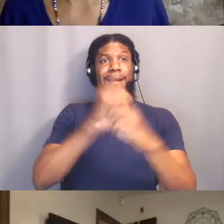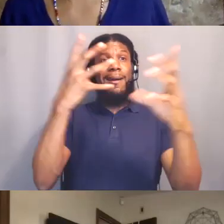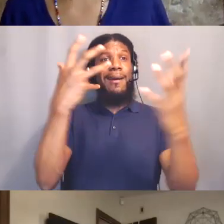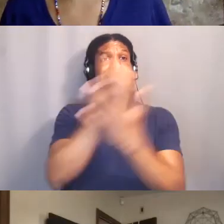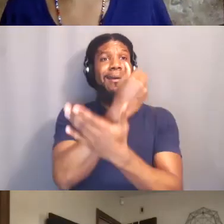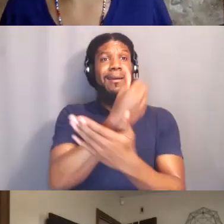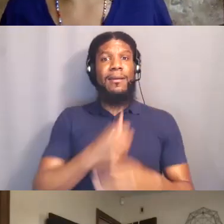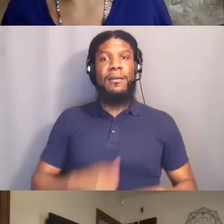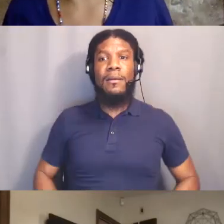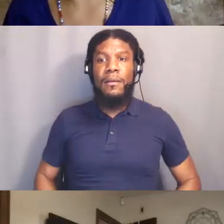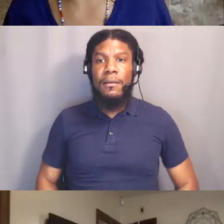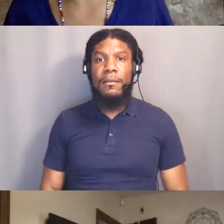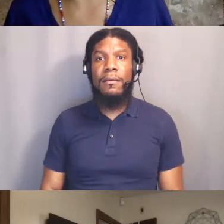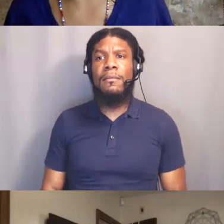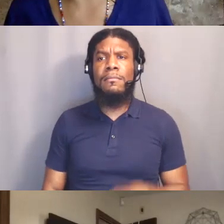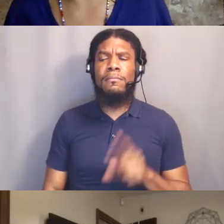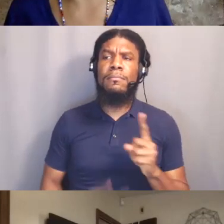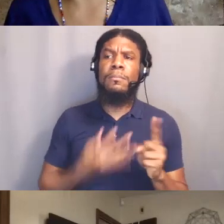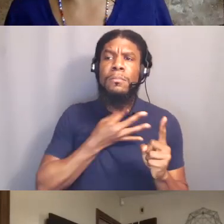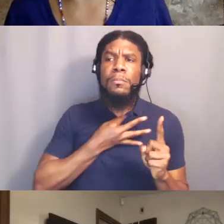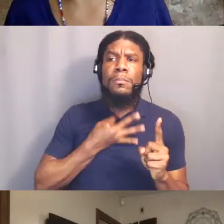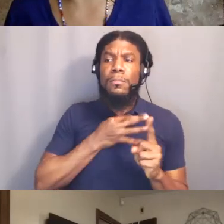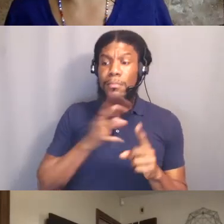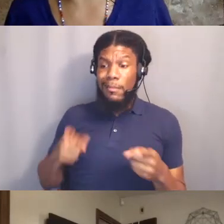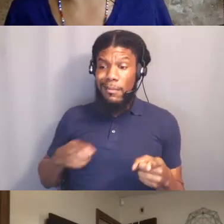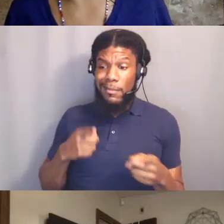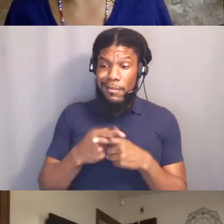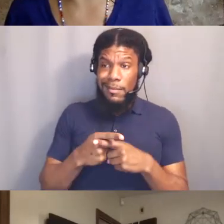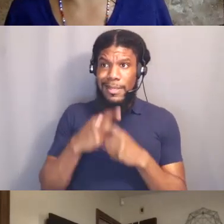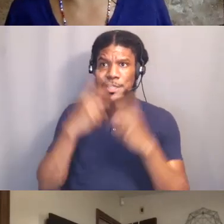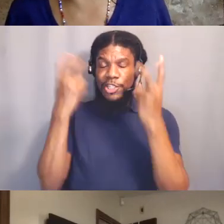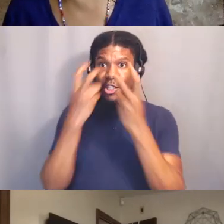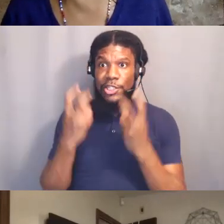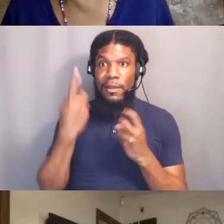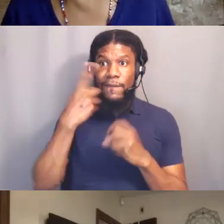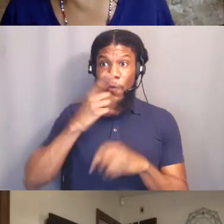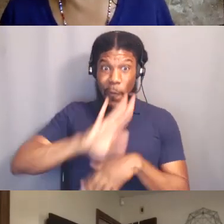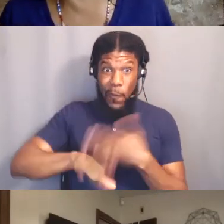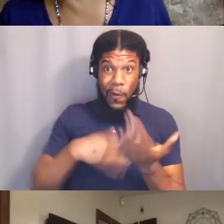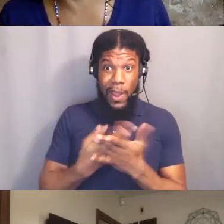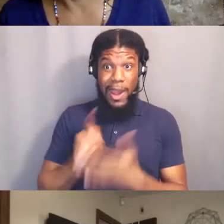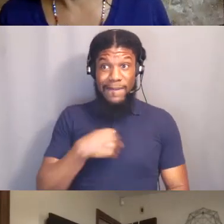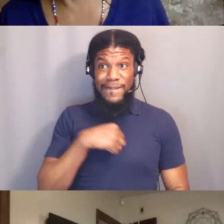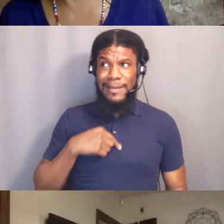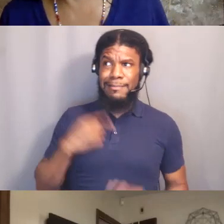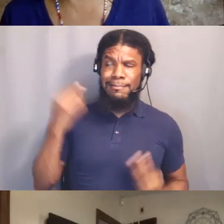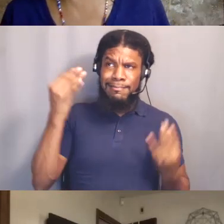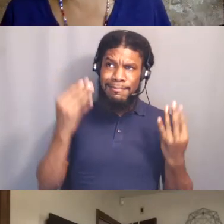I wonder if the conflicting reality is gonna be capitalism for all of us for like It wouldn't have been probably.